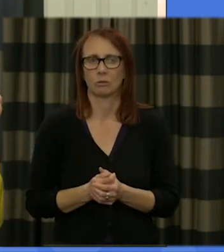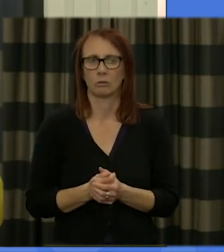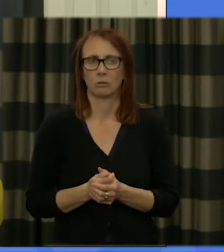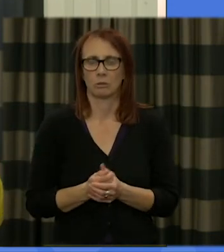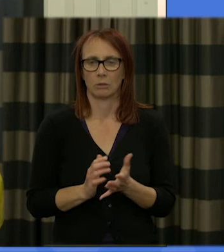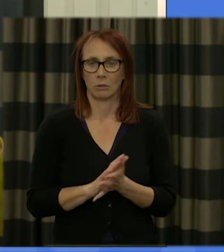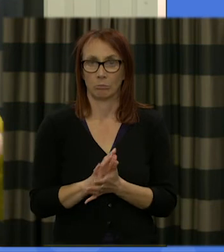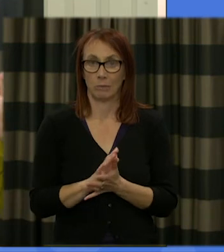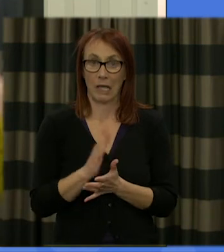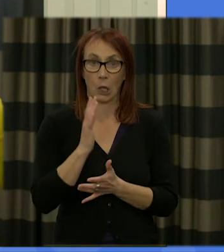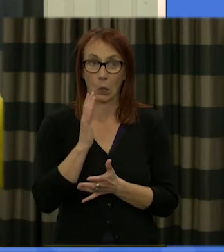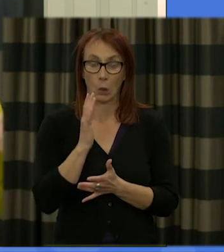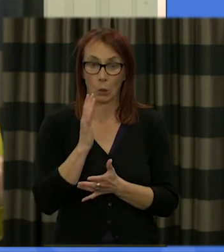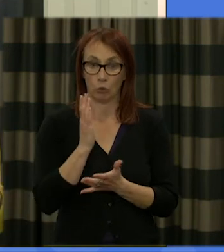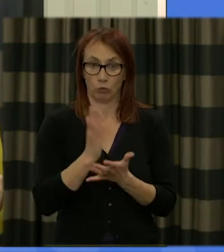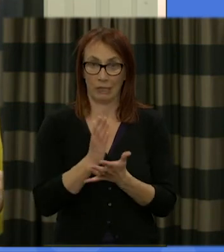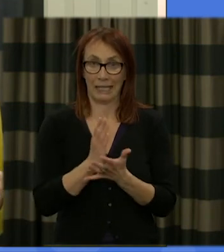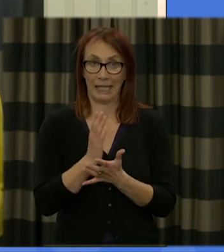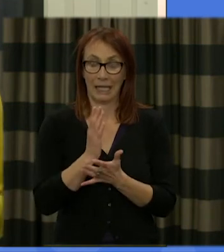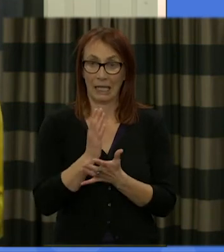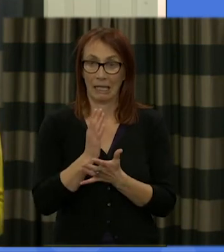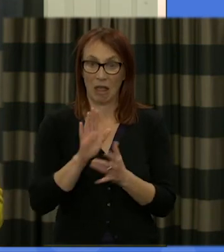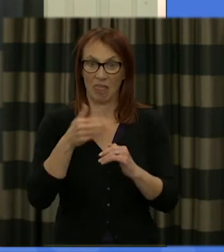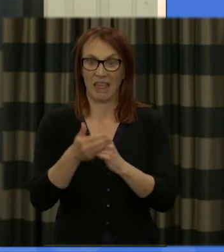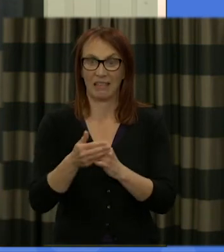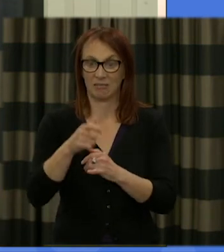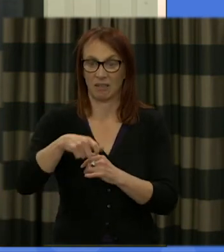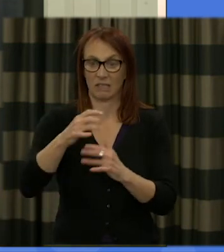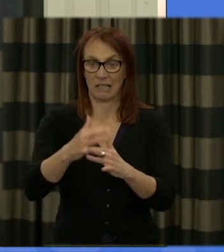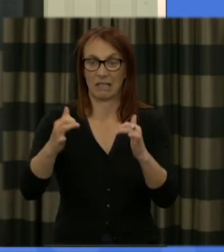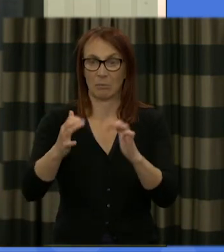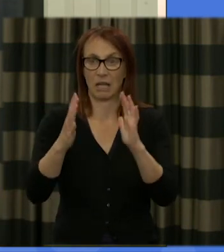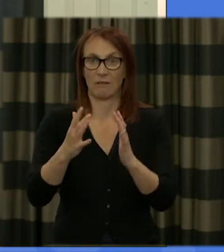of the assembly which is the report and the recommendations as we move forwards